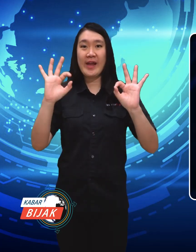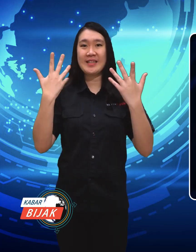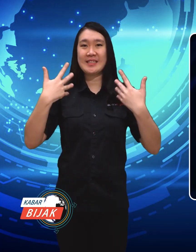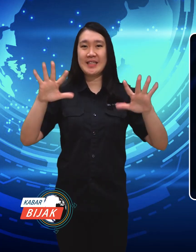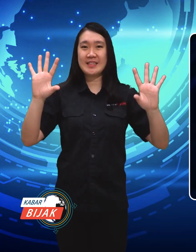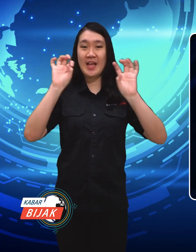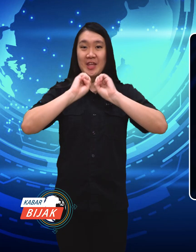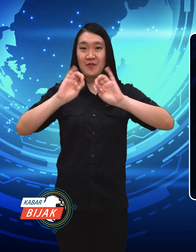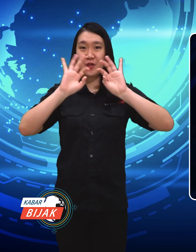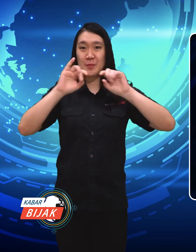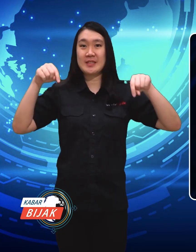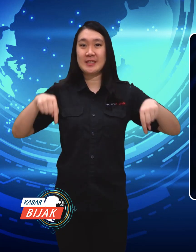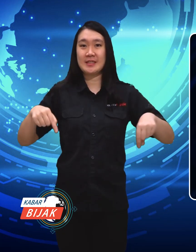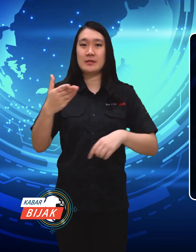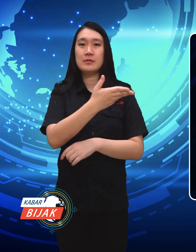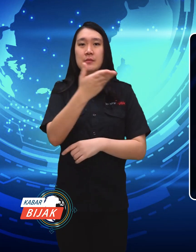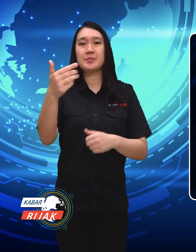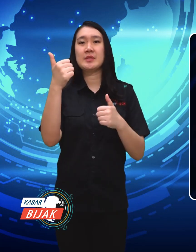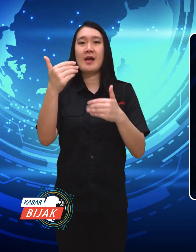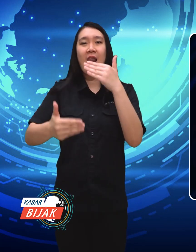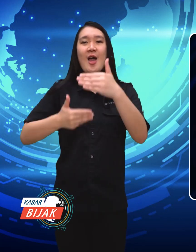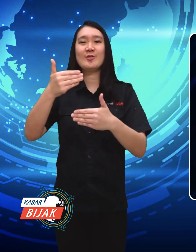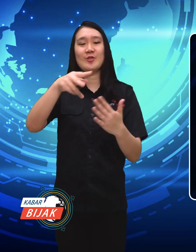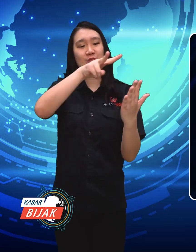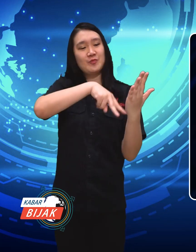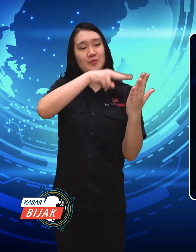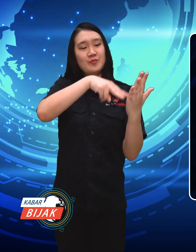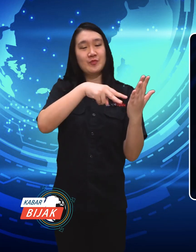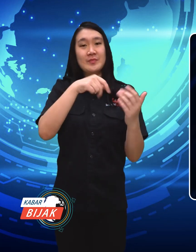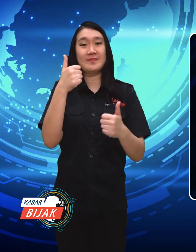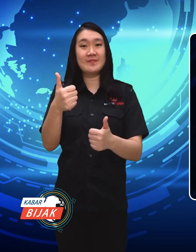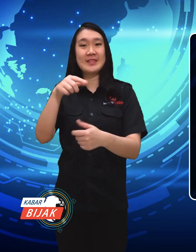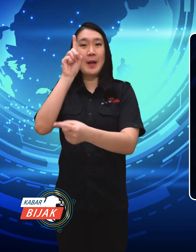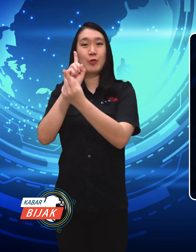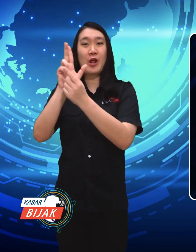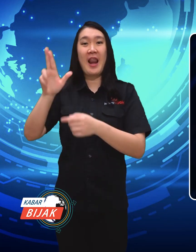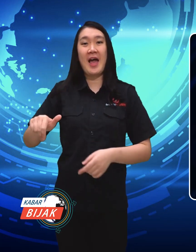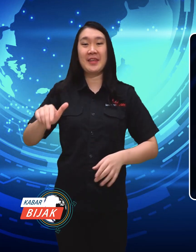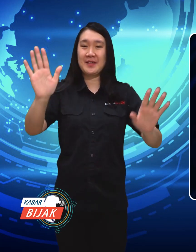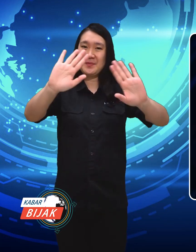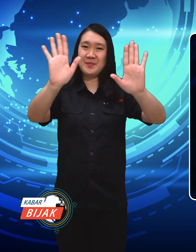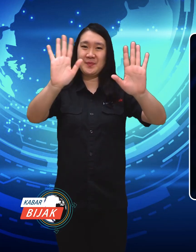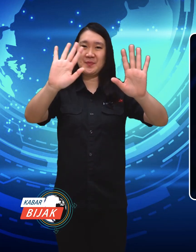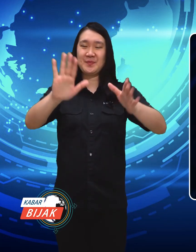OK, that's all, then please read in the article. See you.